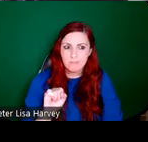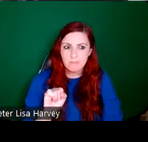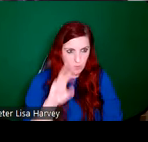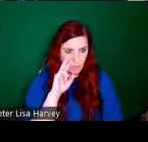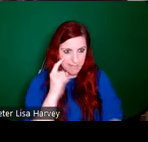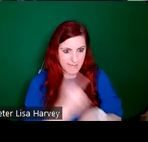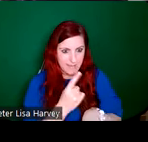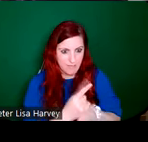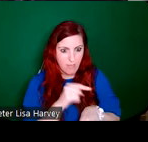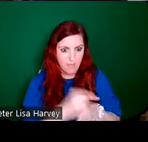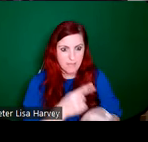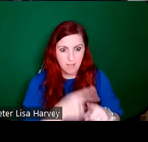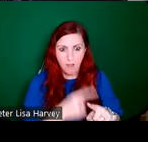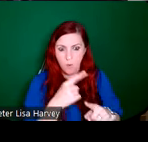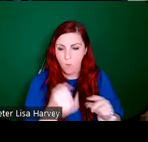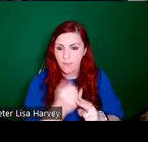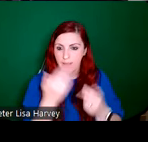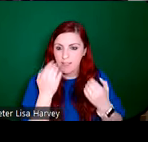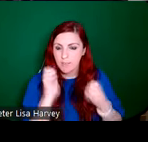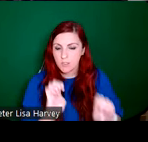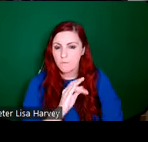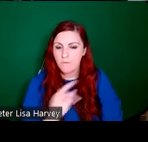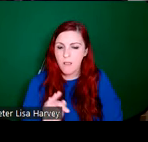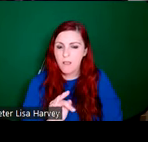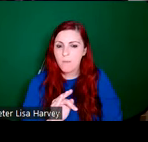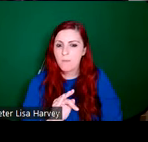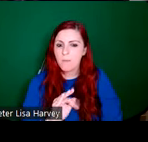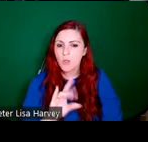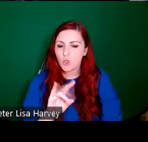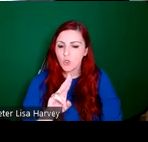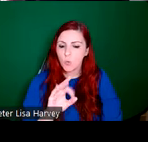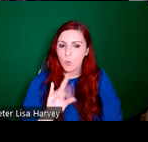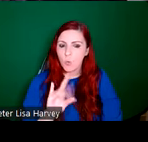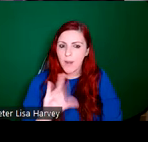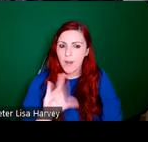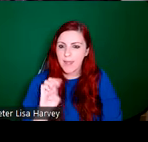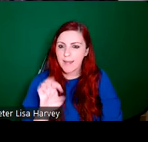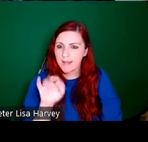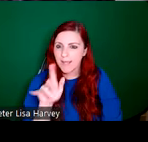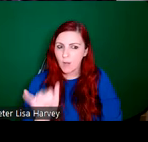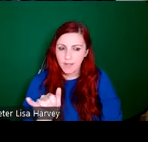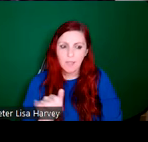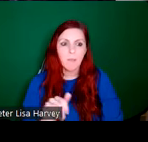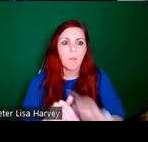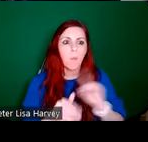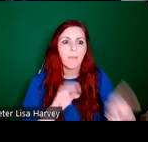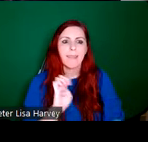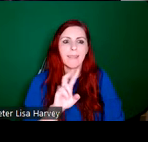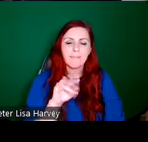from, from the Hugh Lane Gallery. And with Evie Hone, her work, you know, is,